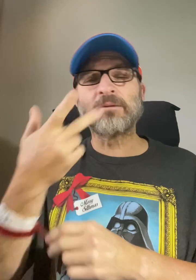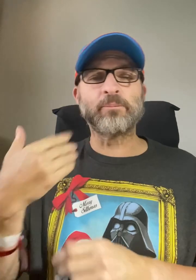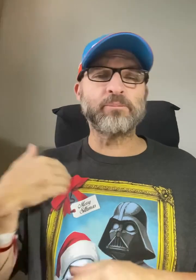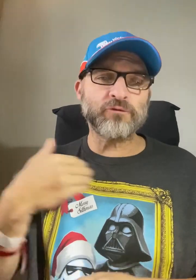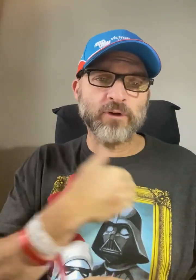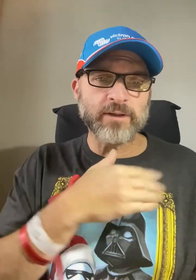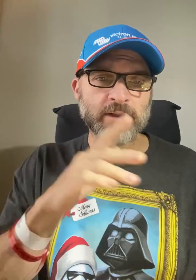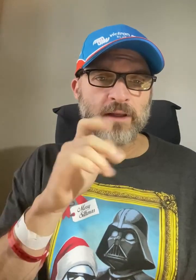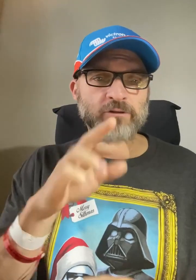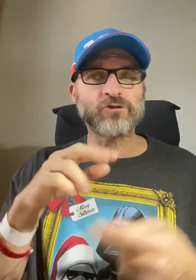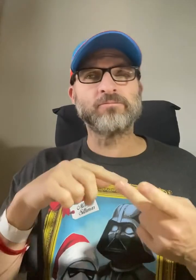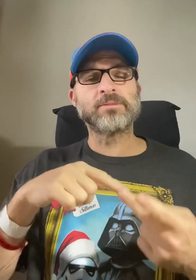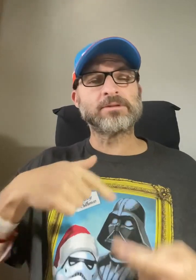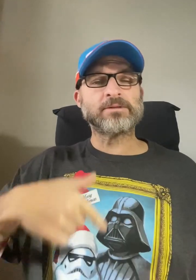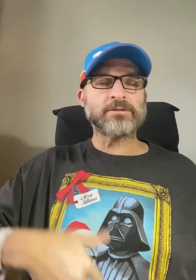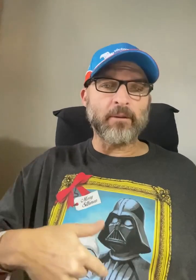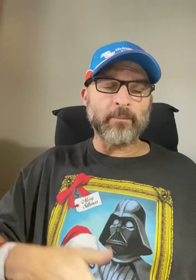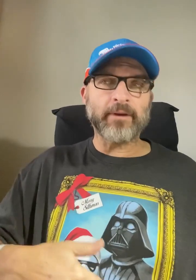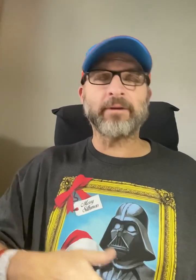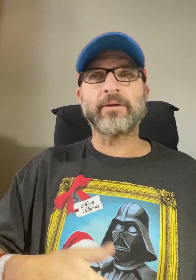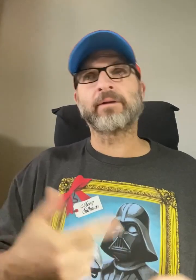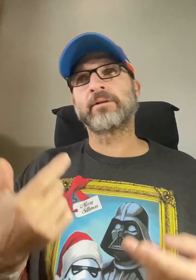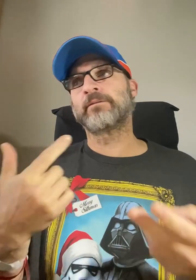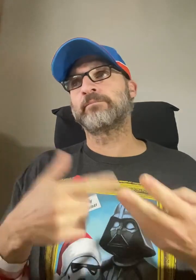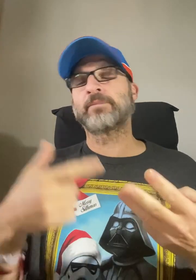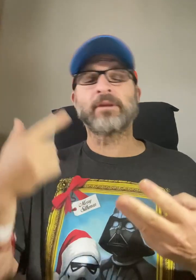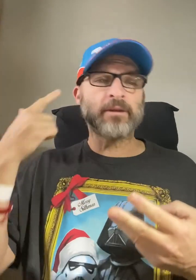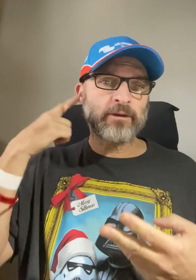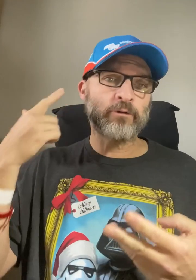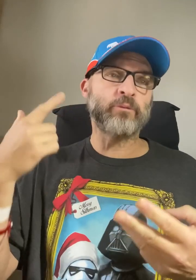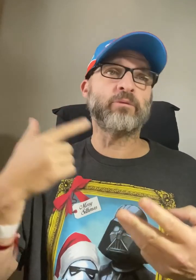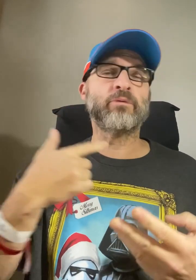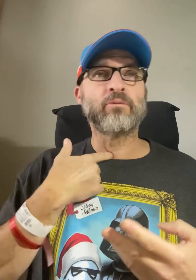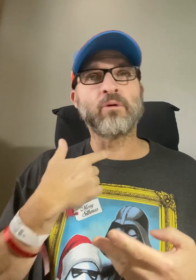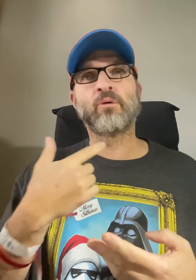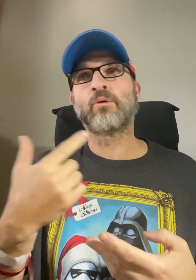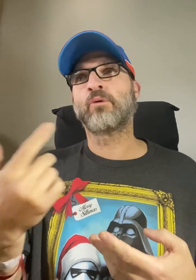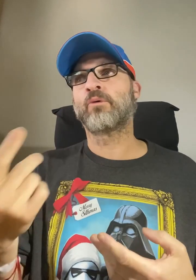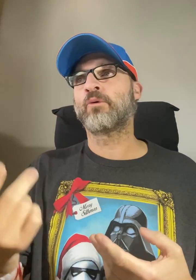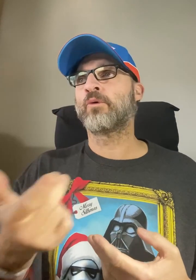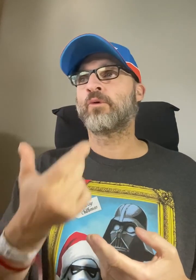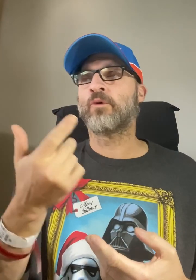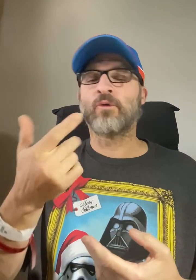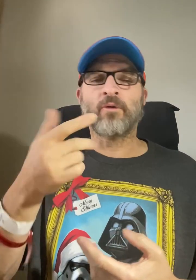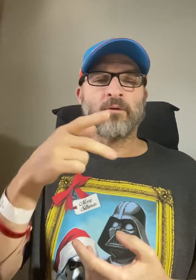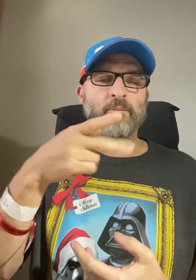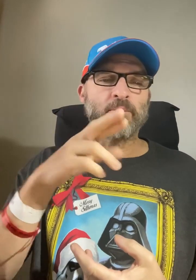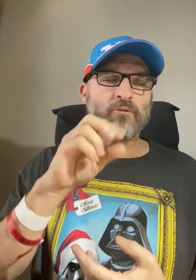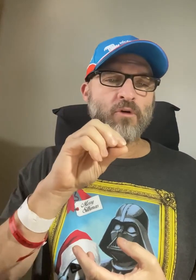I have seen breast cancer, stomach cancer, ear, throat, or prostate cancer.